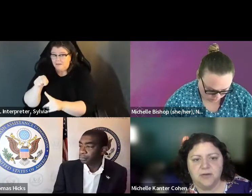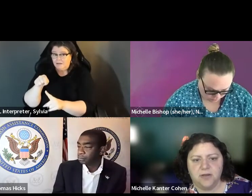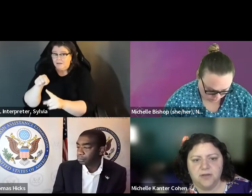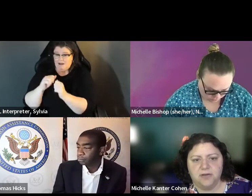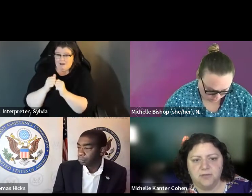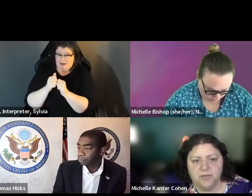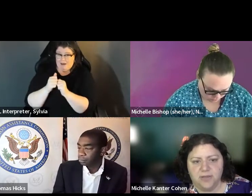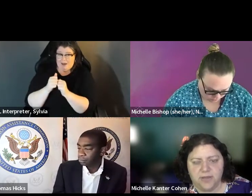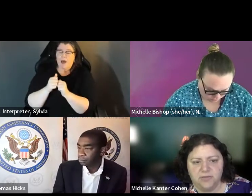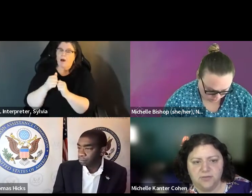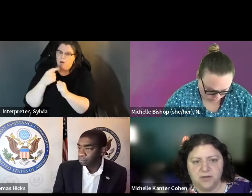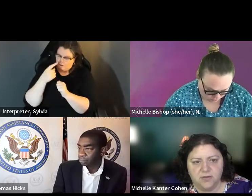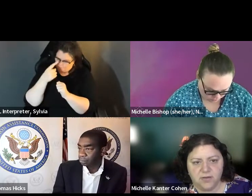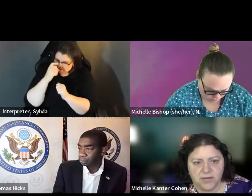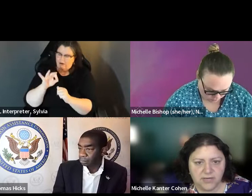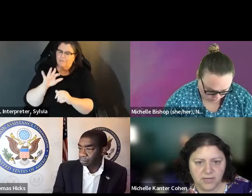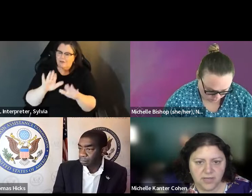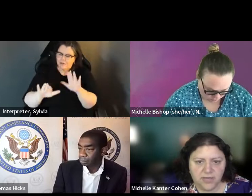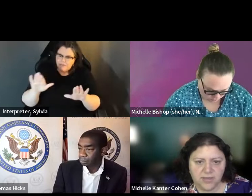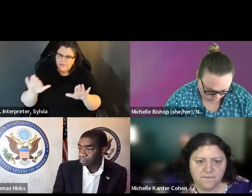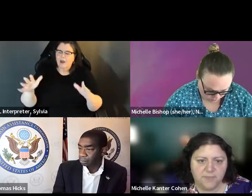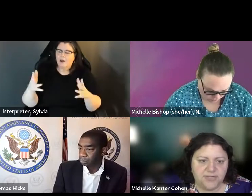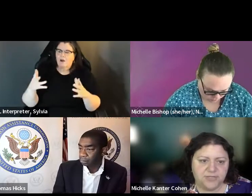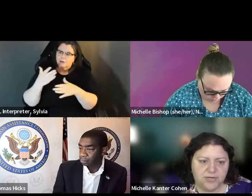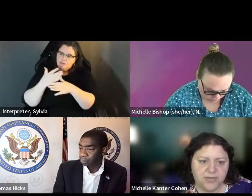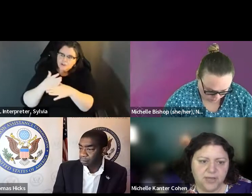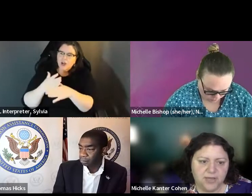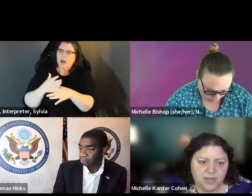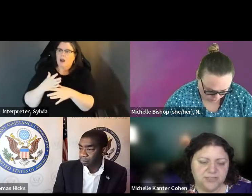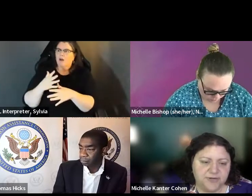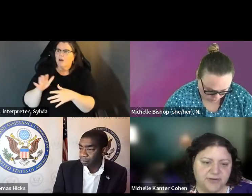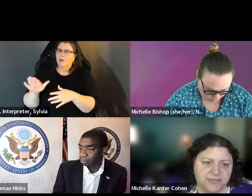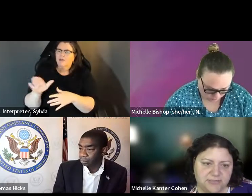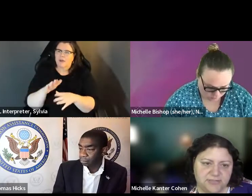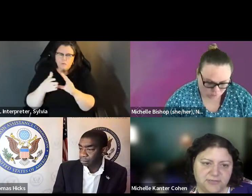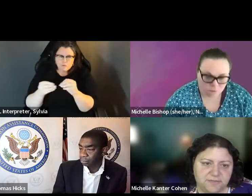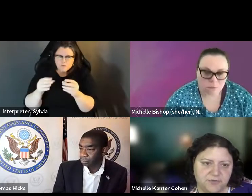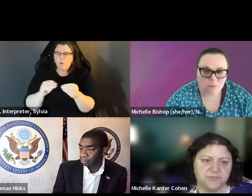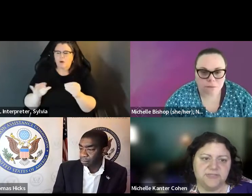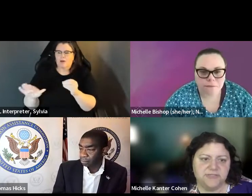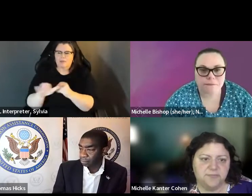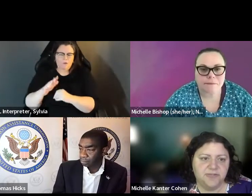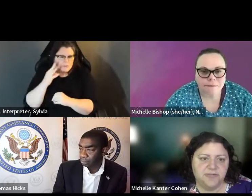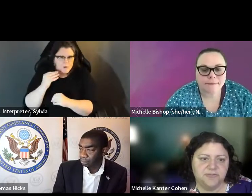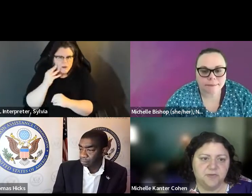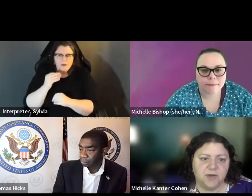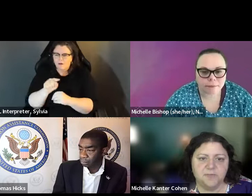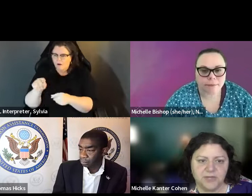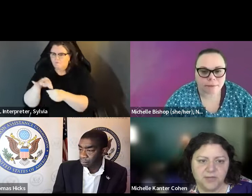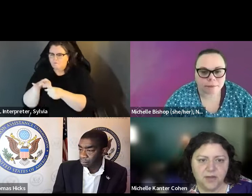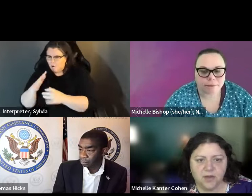bring some of the legal claims, too, comes down to those stories coming up. And hearing -- you know,